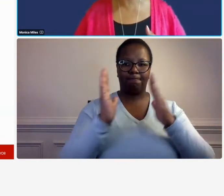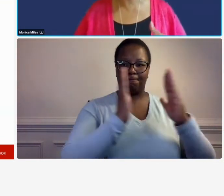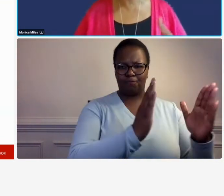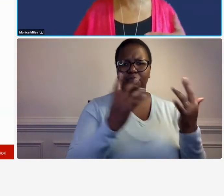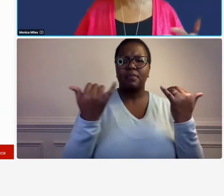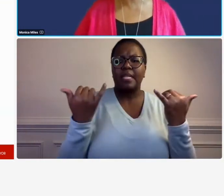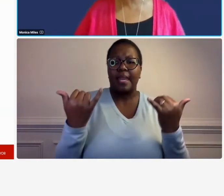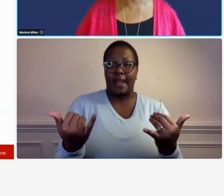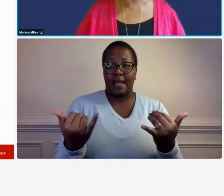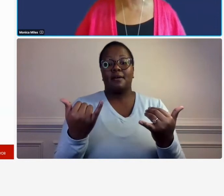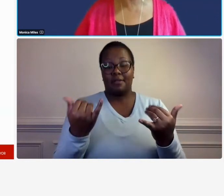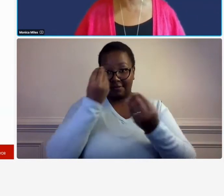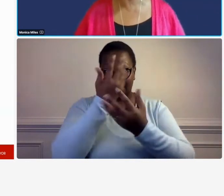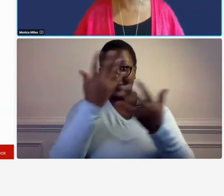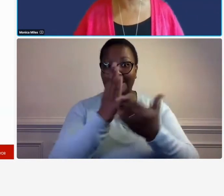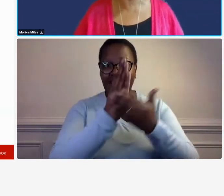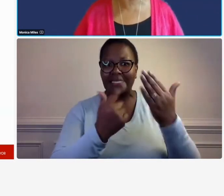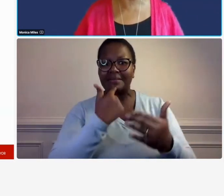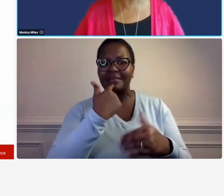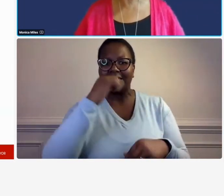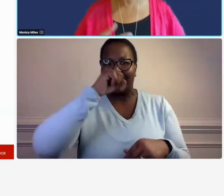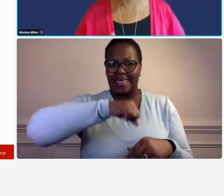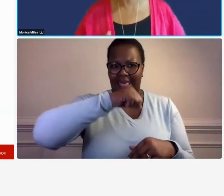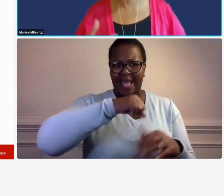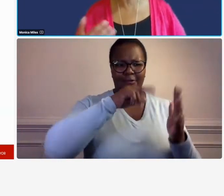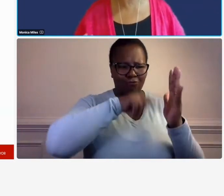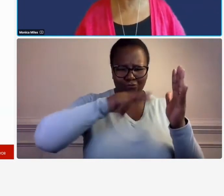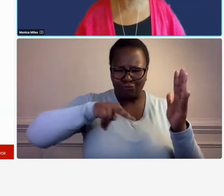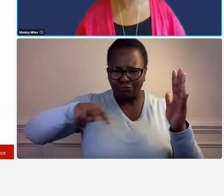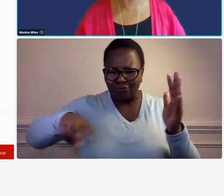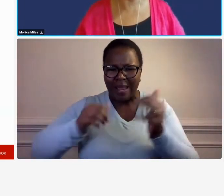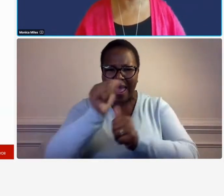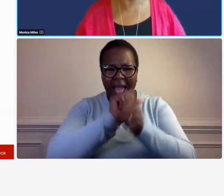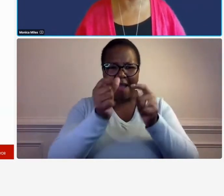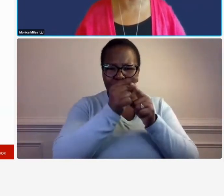that we have some people said yes they do read every word and some people said no they don't read